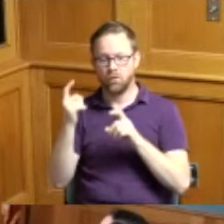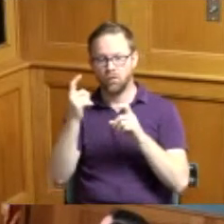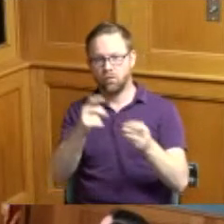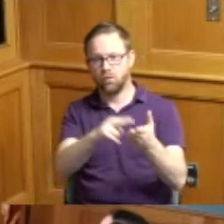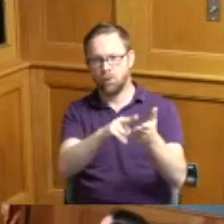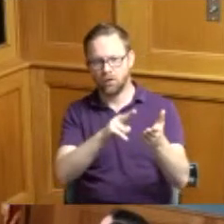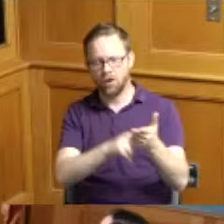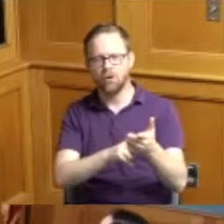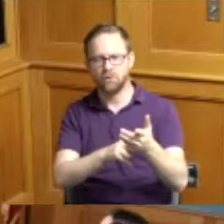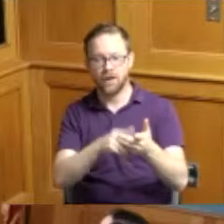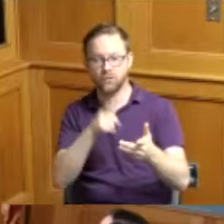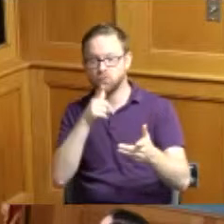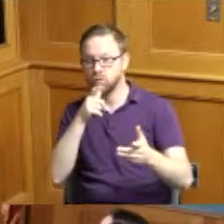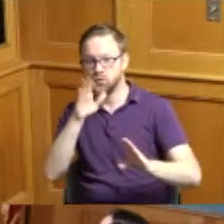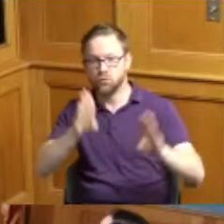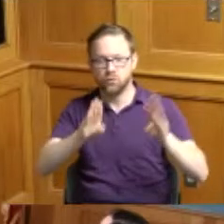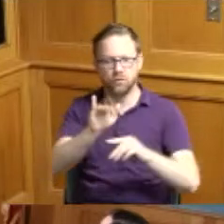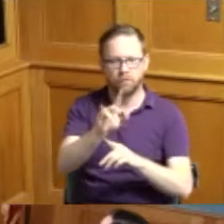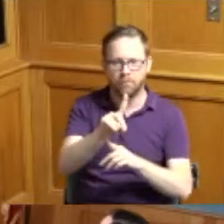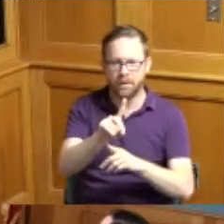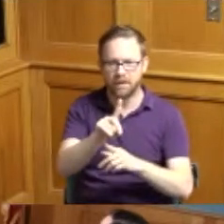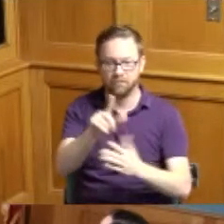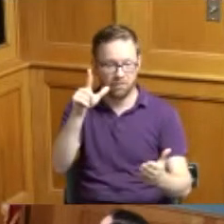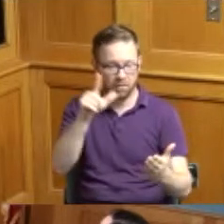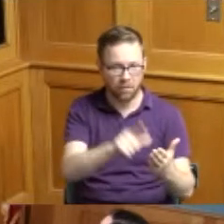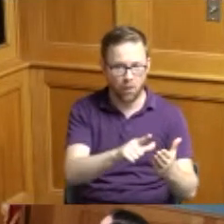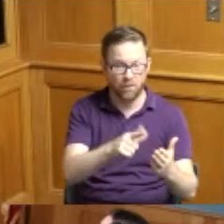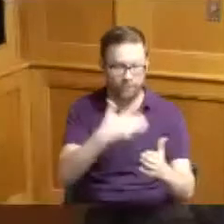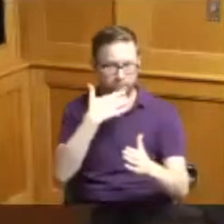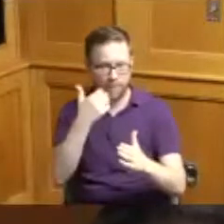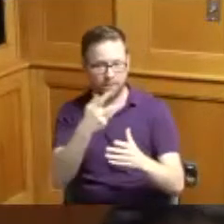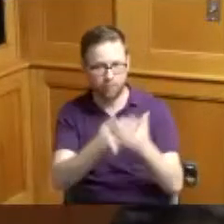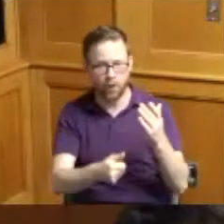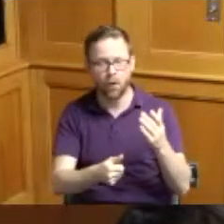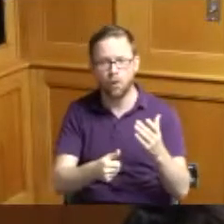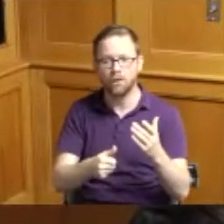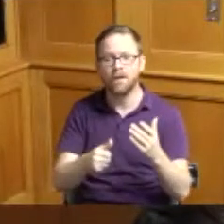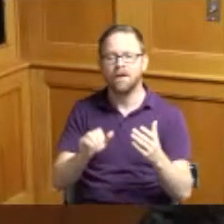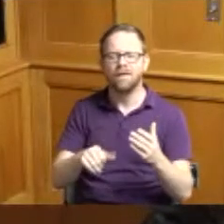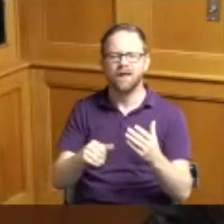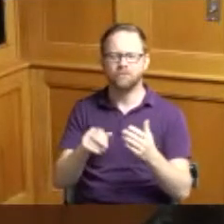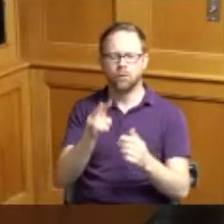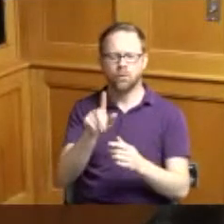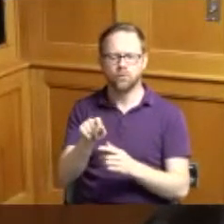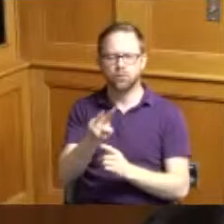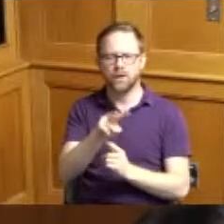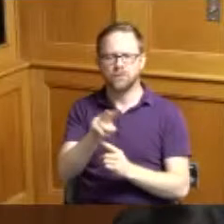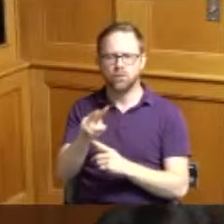the lowest and best bidder a a safety for our 2022 thermoplastic and epoxy pavement